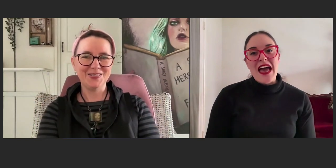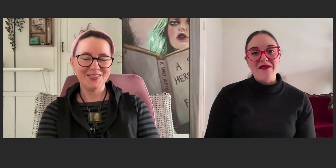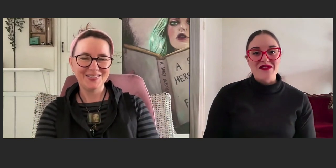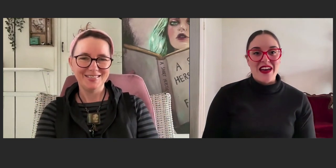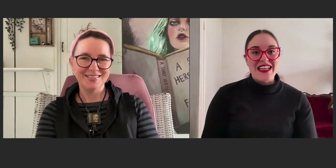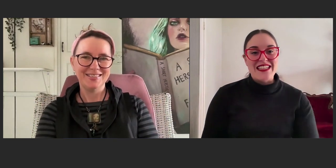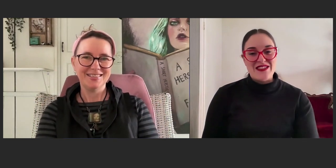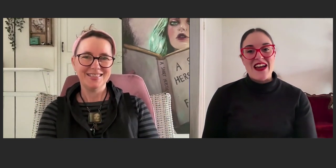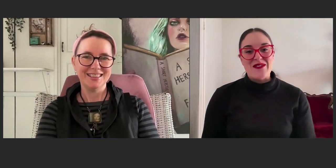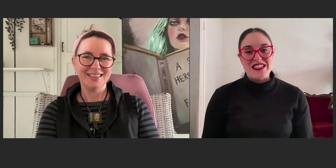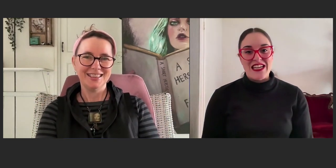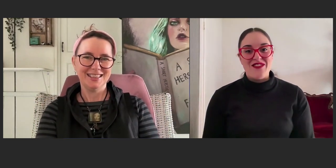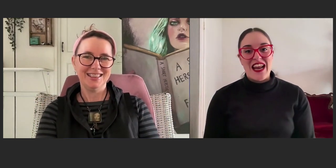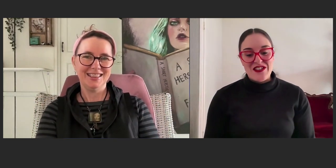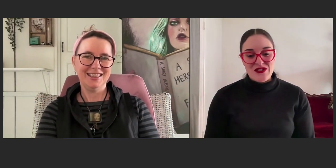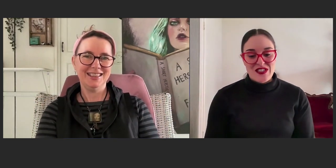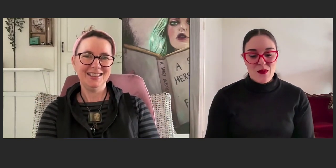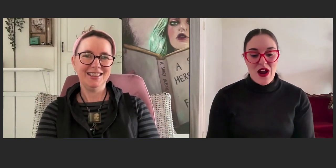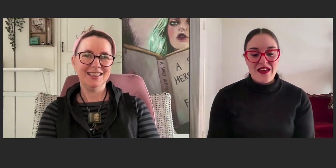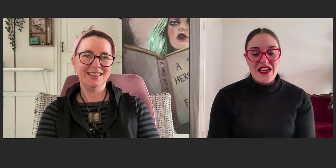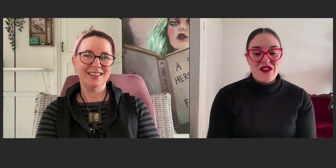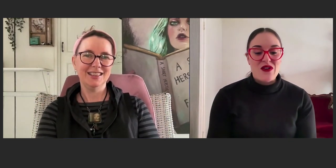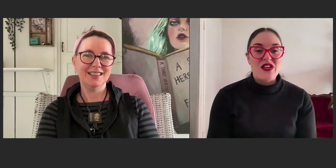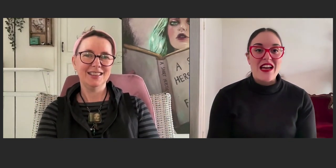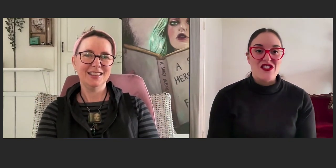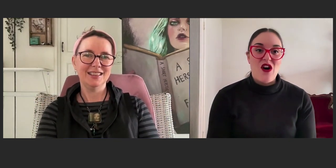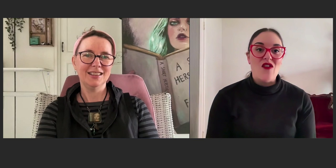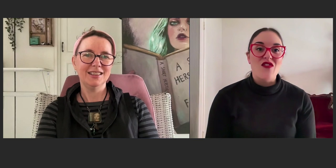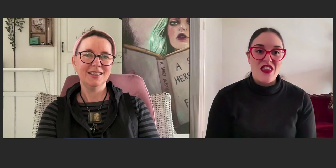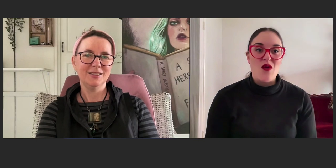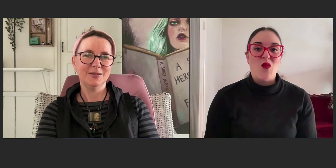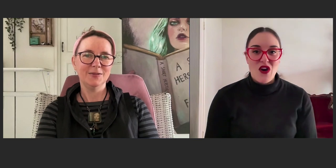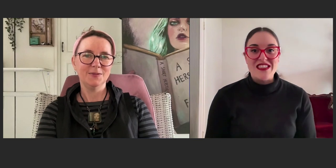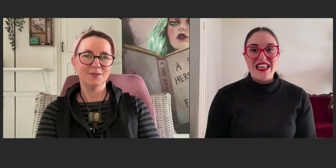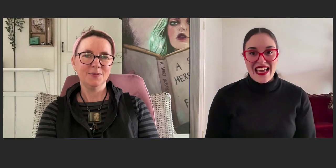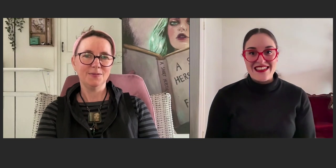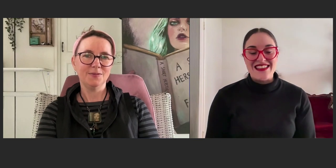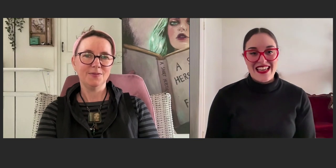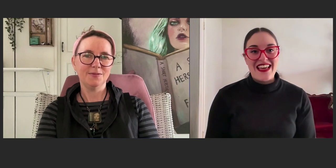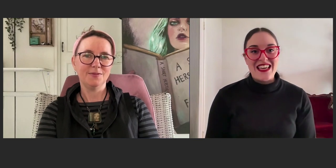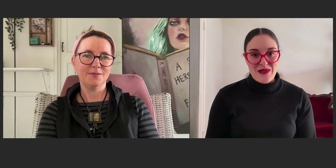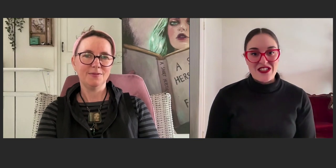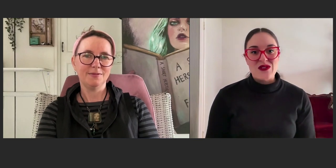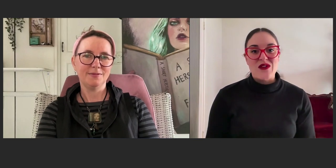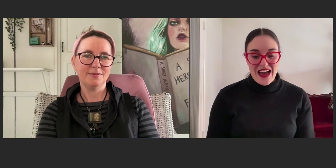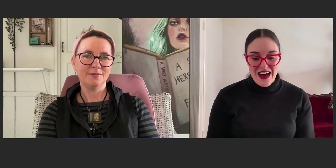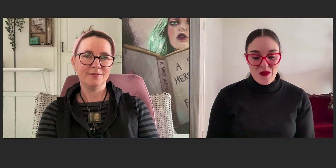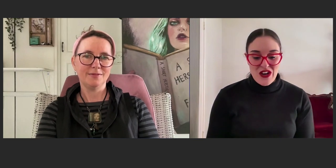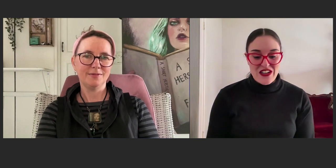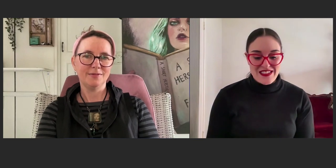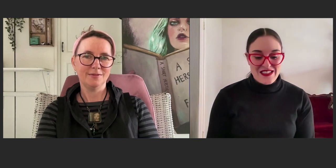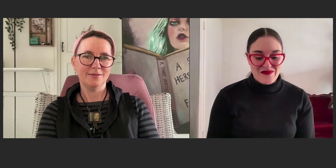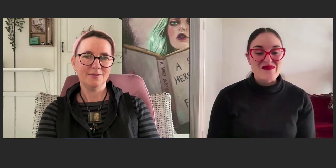I haven't found an easy way to achieve that. I do separate the creation of the words and the images or the artworks.